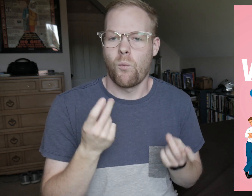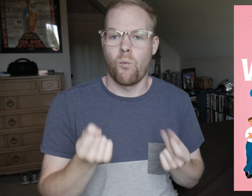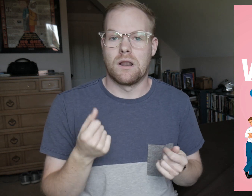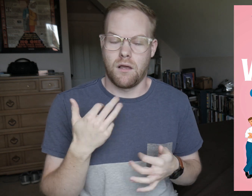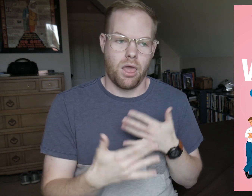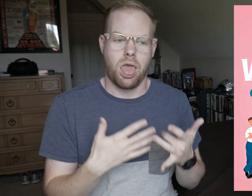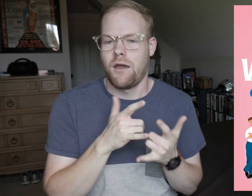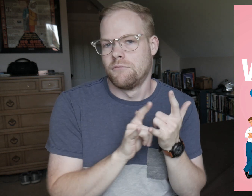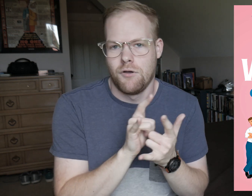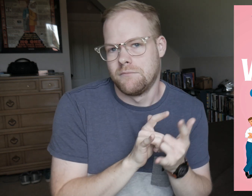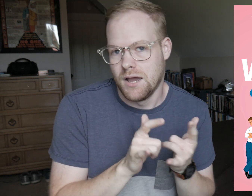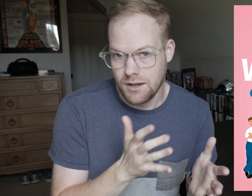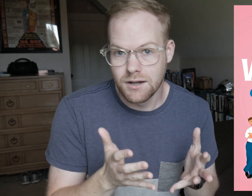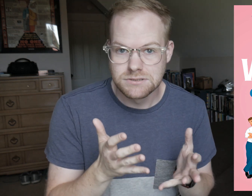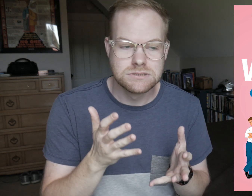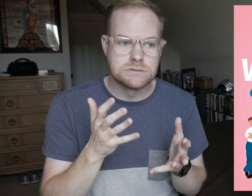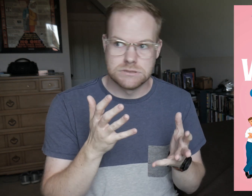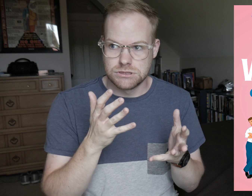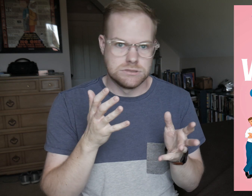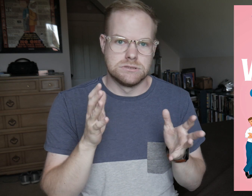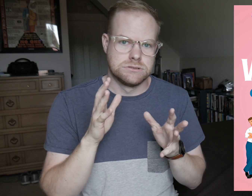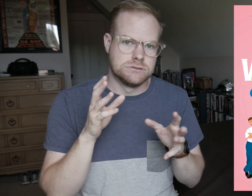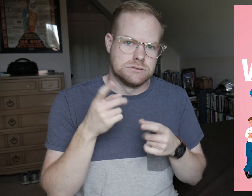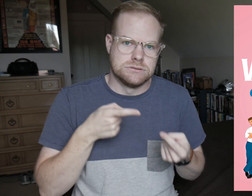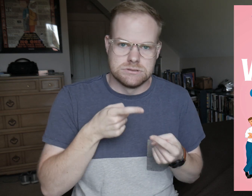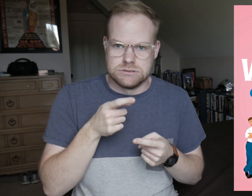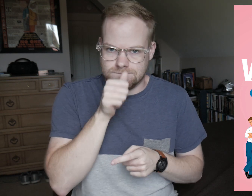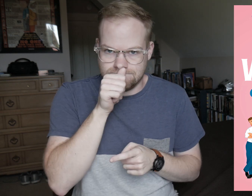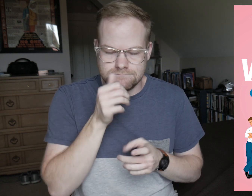quickly falling into a romance that they struggle to keep hidden.